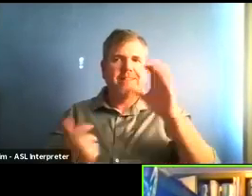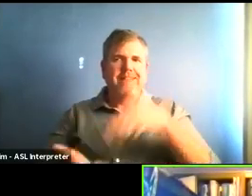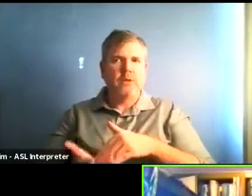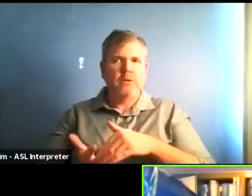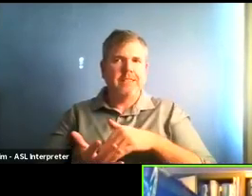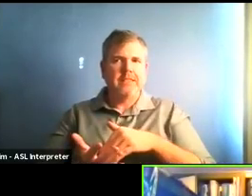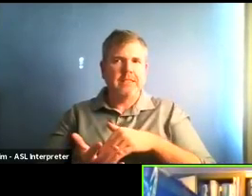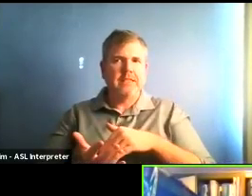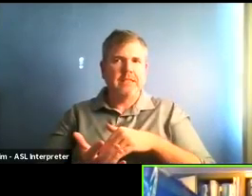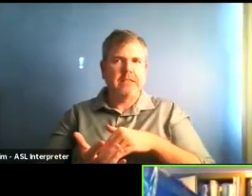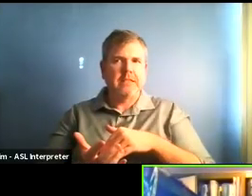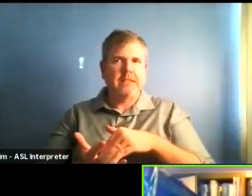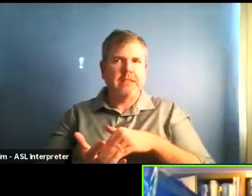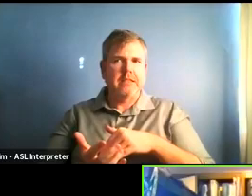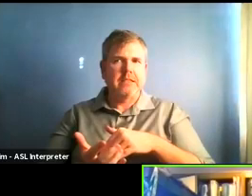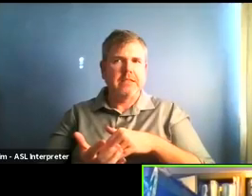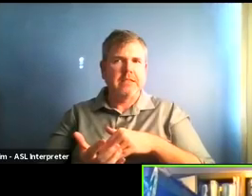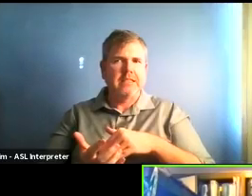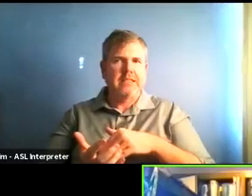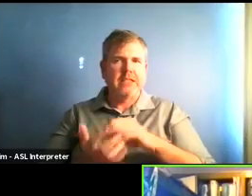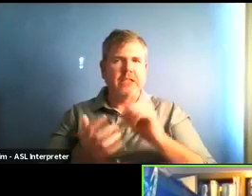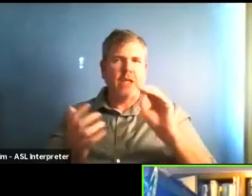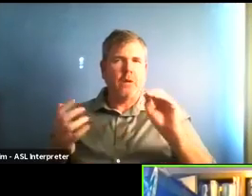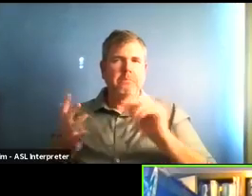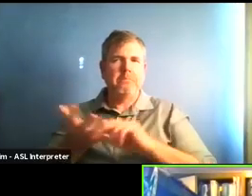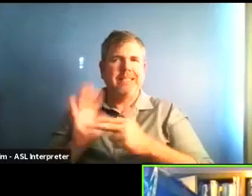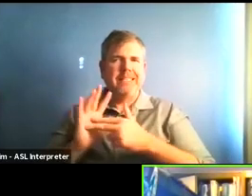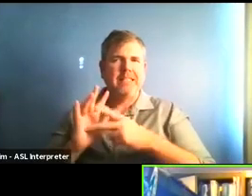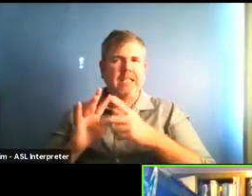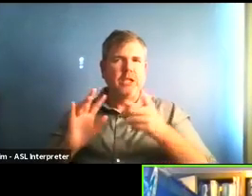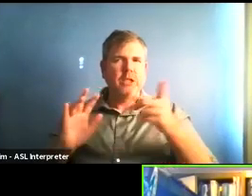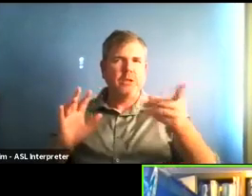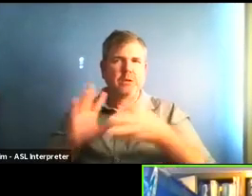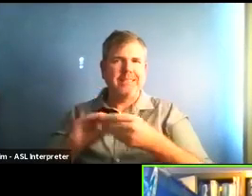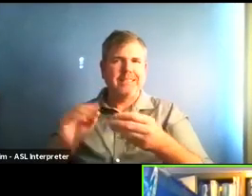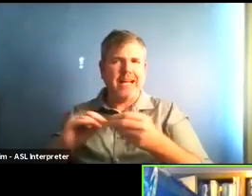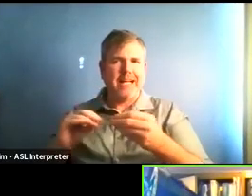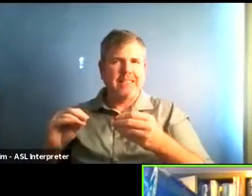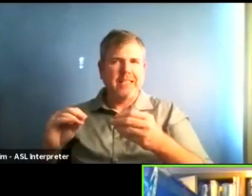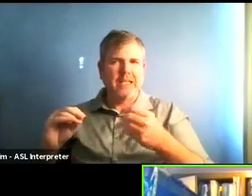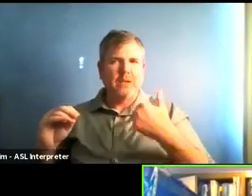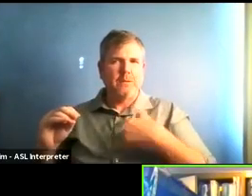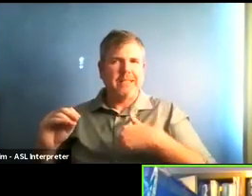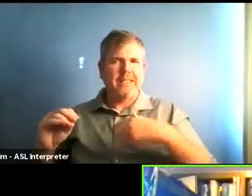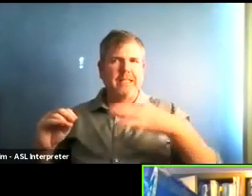What does that that extra point point three we get credit for is that.